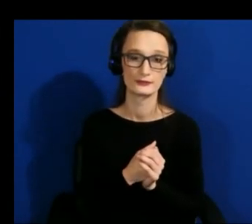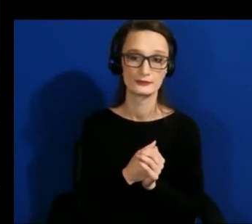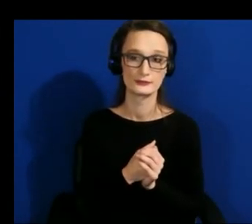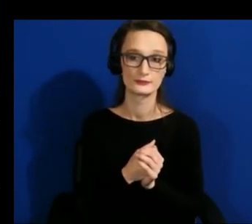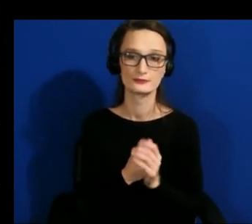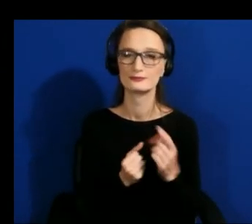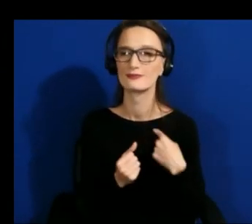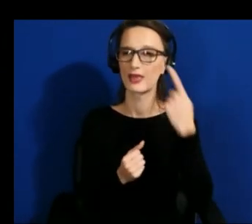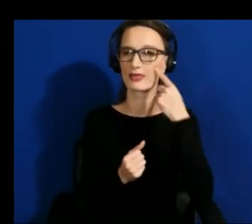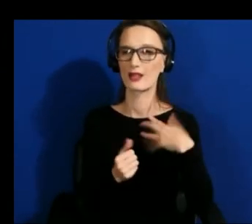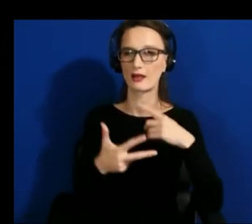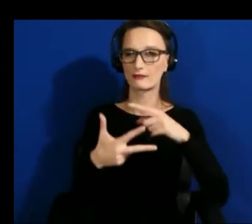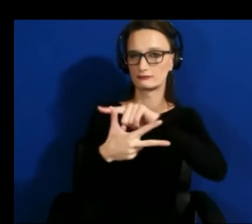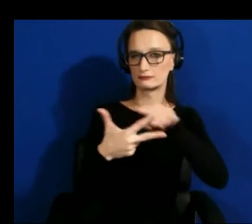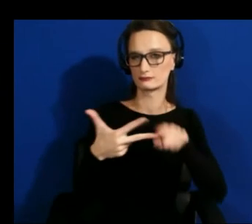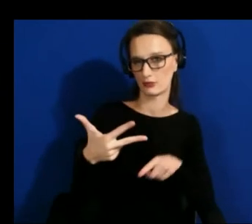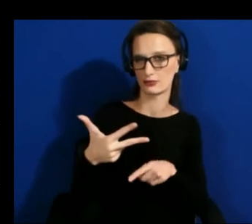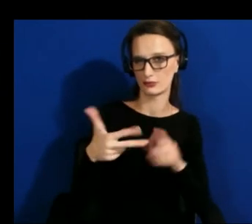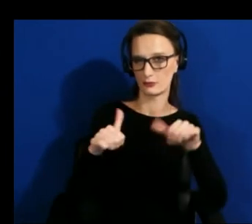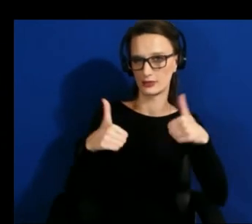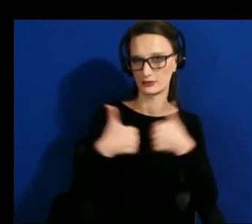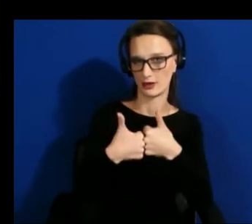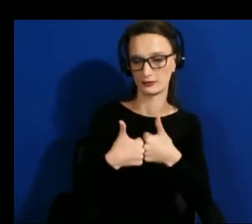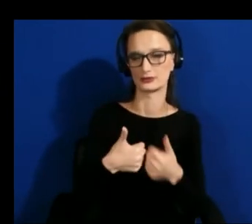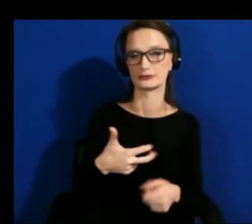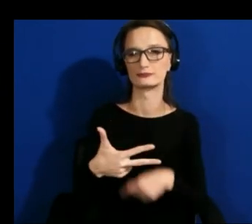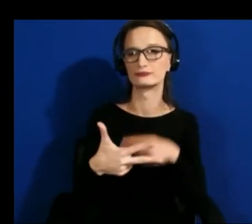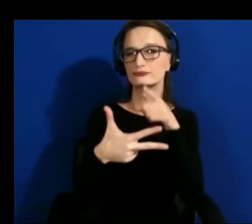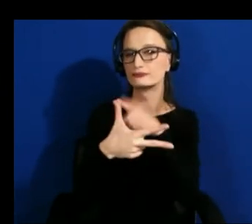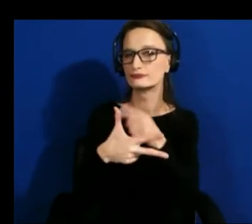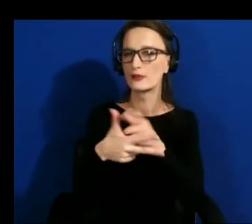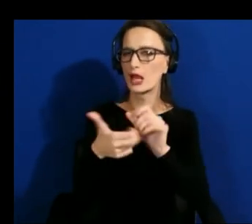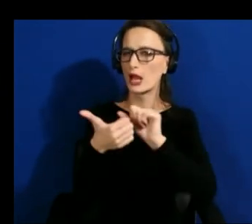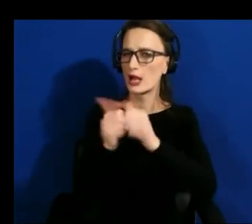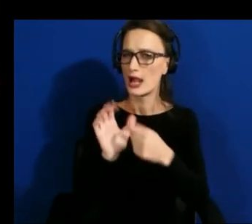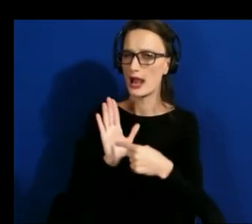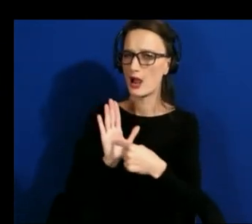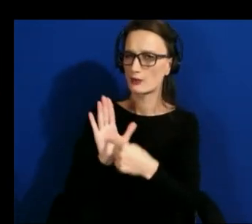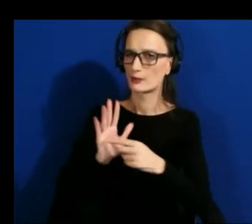i've been thinking about so one is this how do we represent the physical world and its interactions